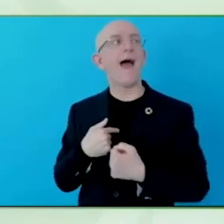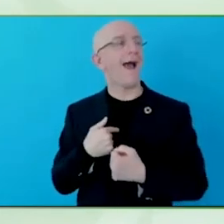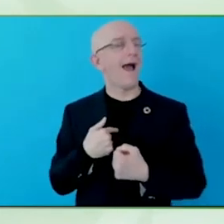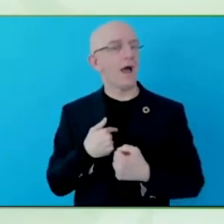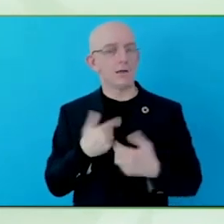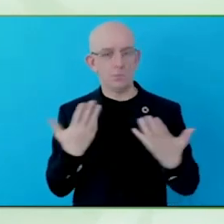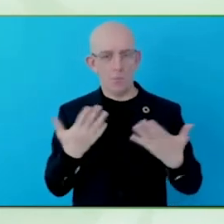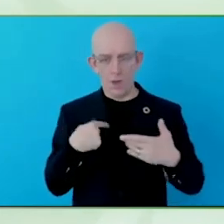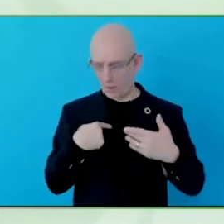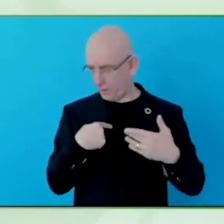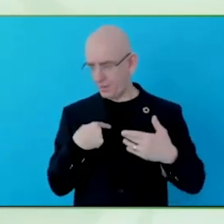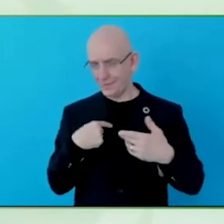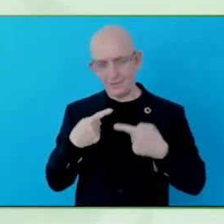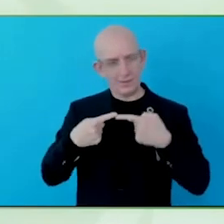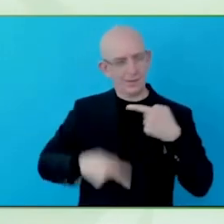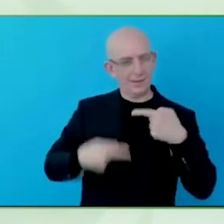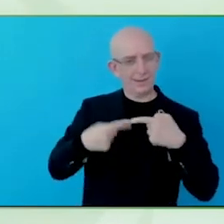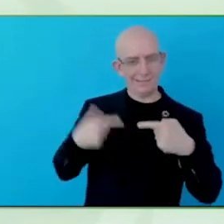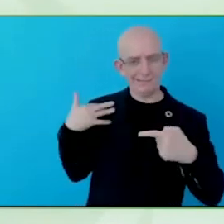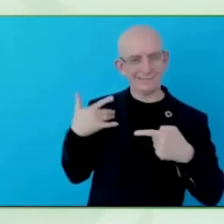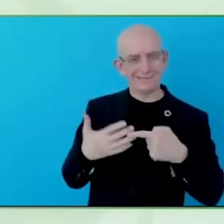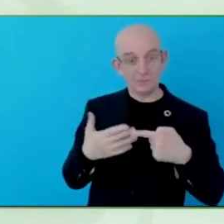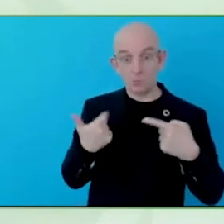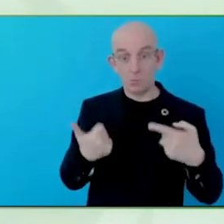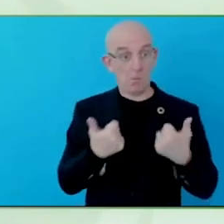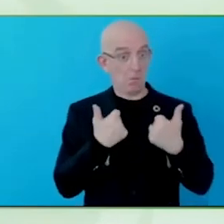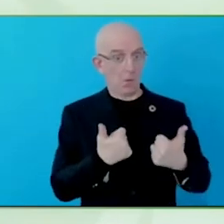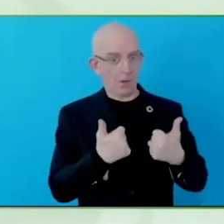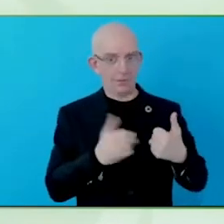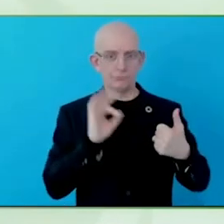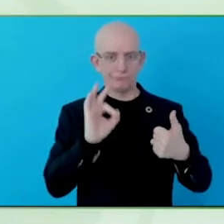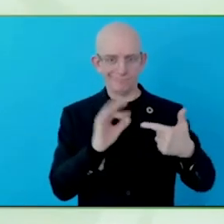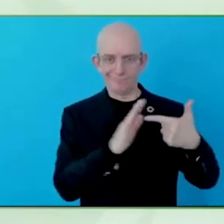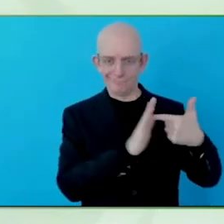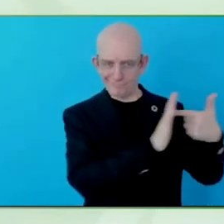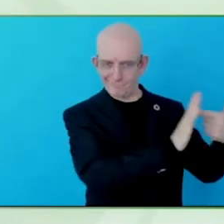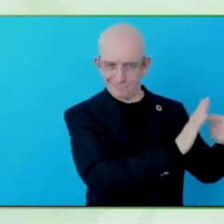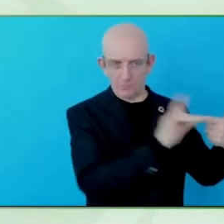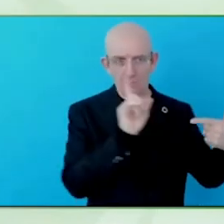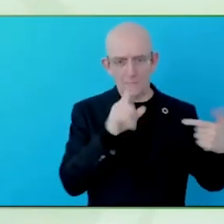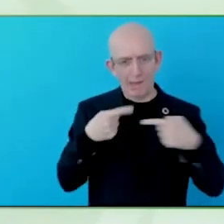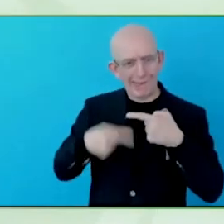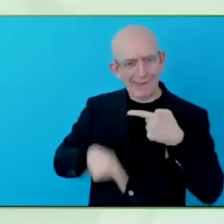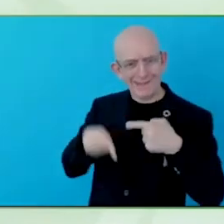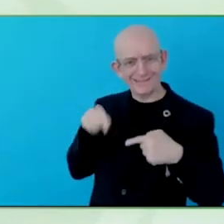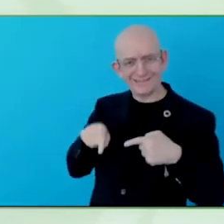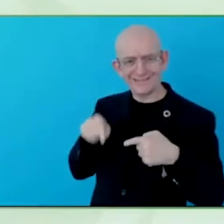put in place to enable our businesses to get better at this.